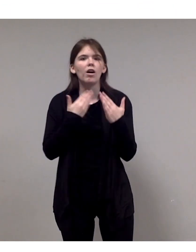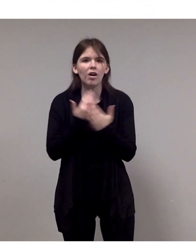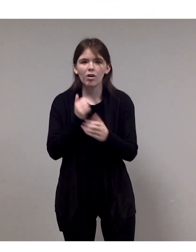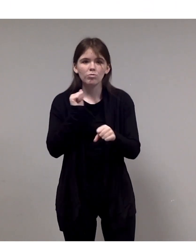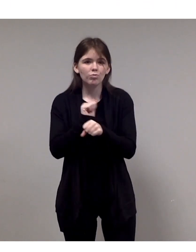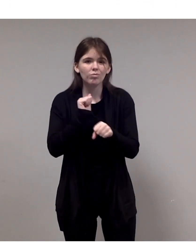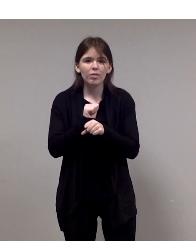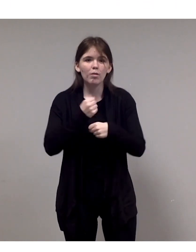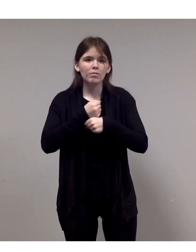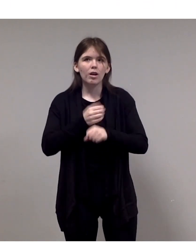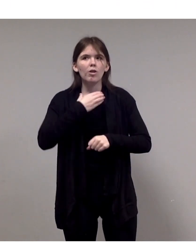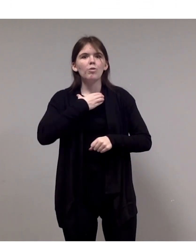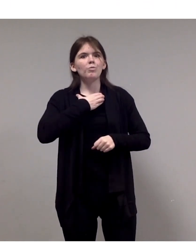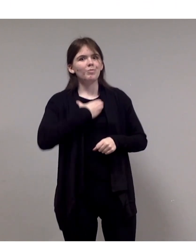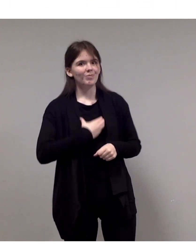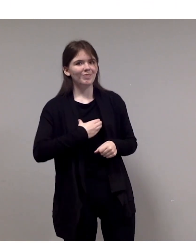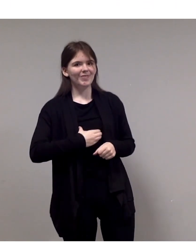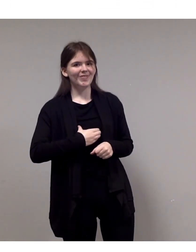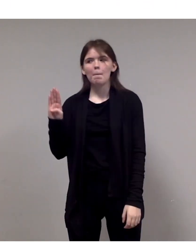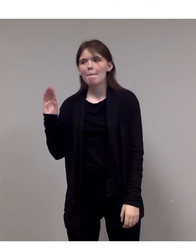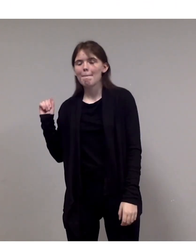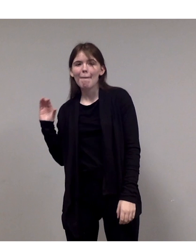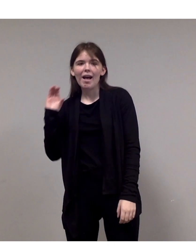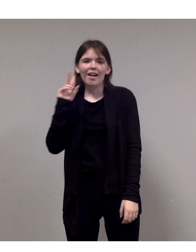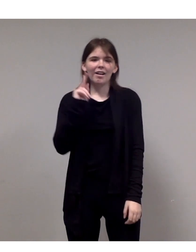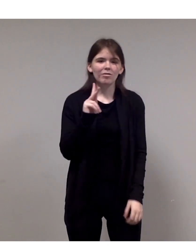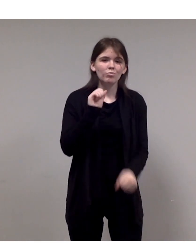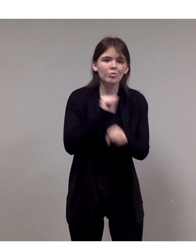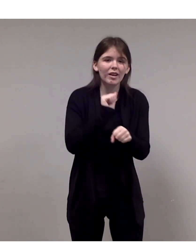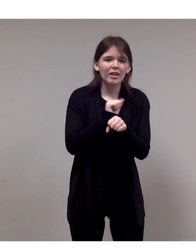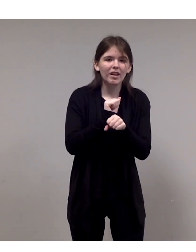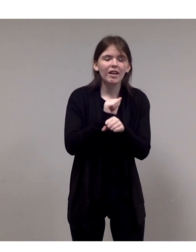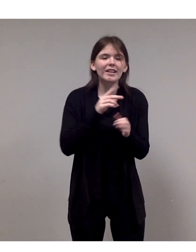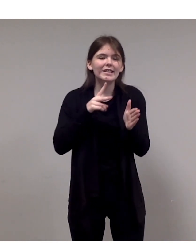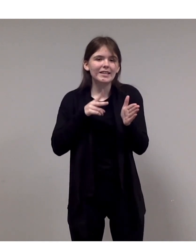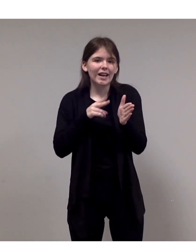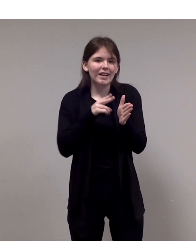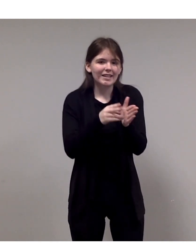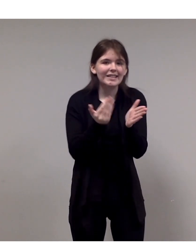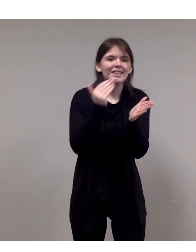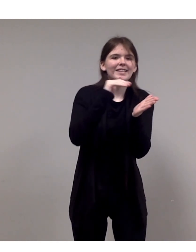She gets back to work, re-cuts, and readjusts.